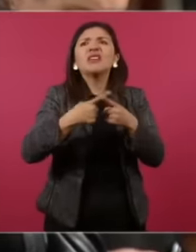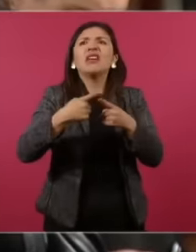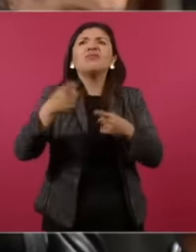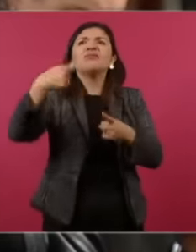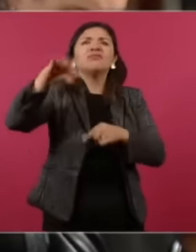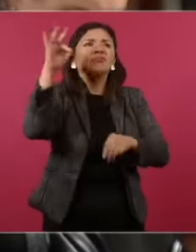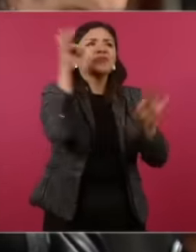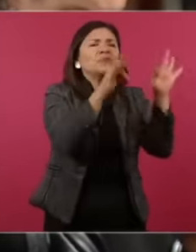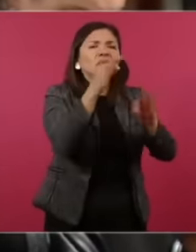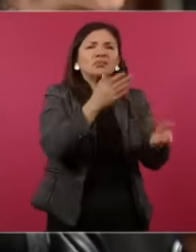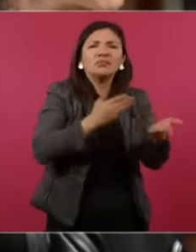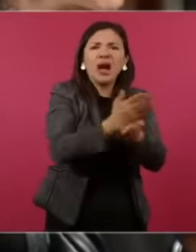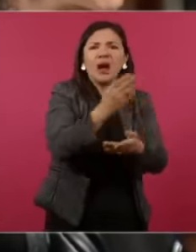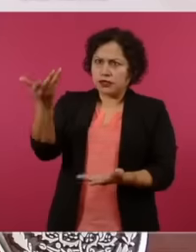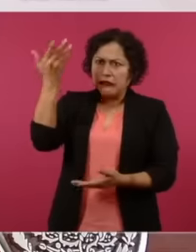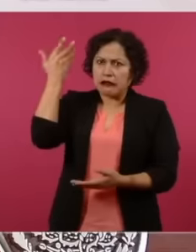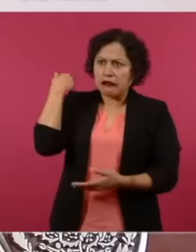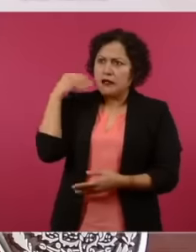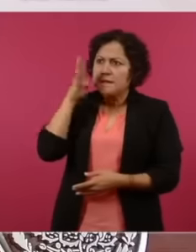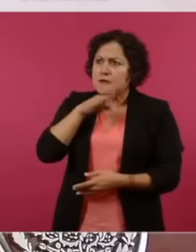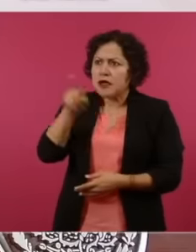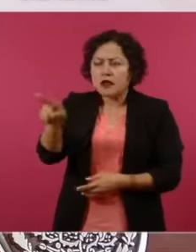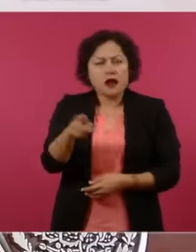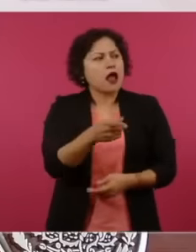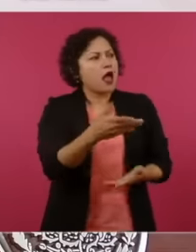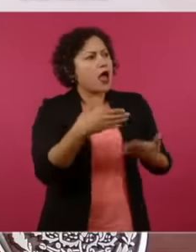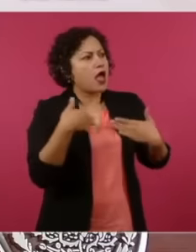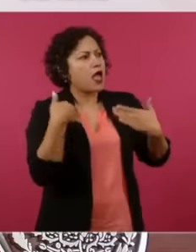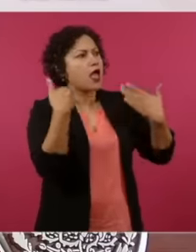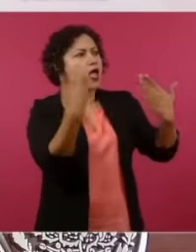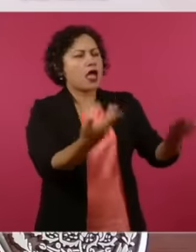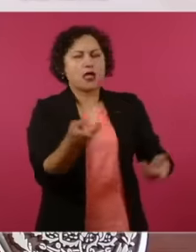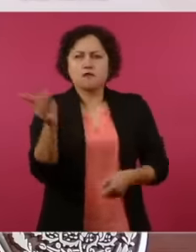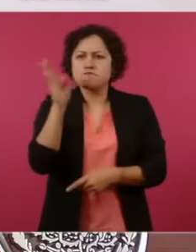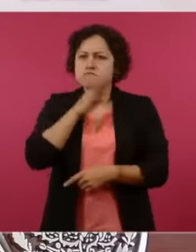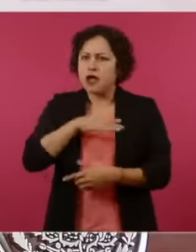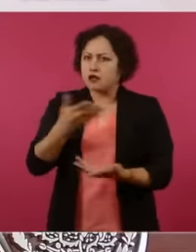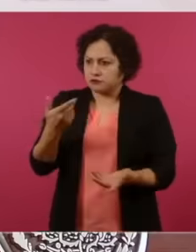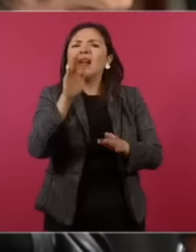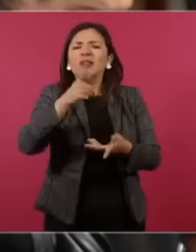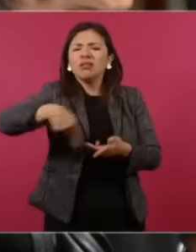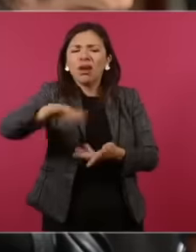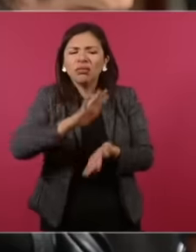the intervention of people who want her to be there in collusion with the prosecutor's offices